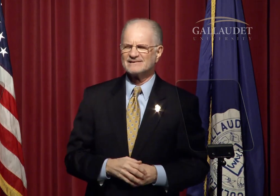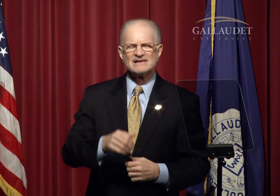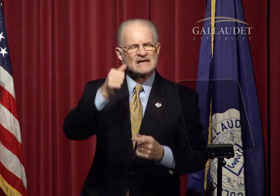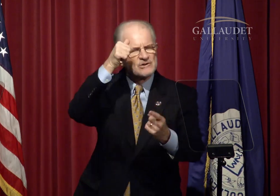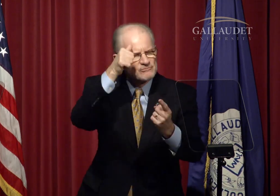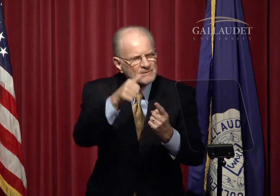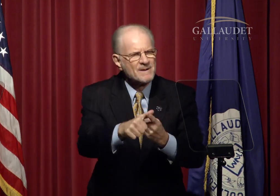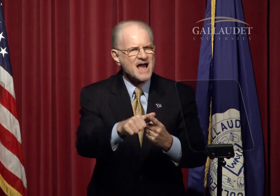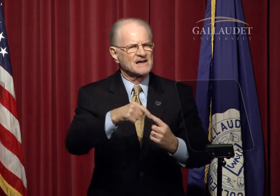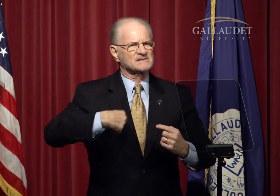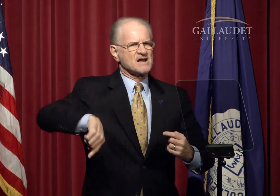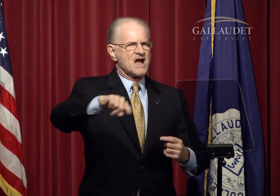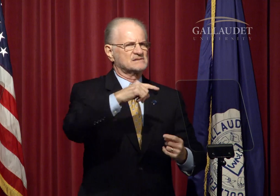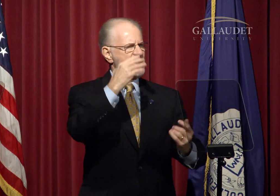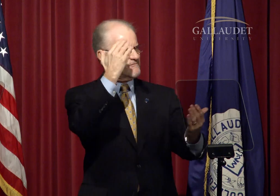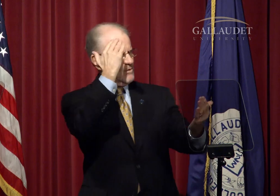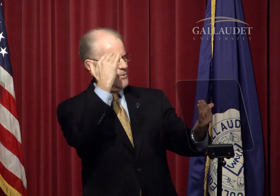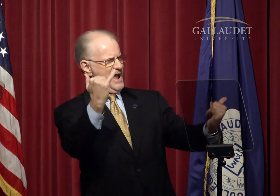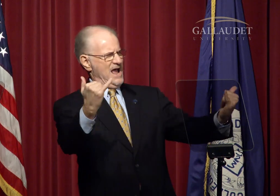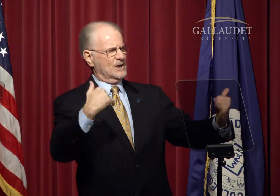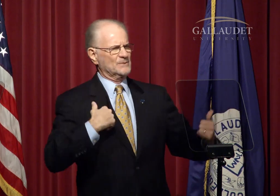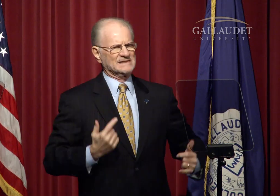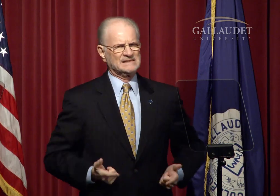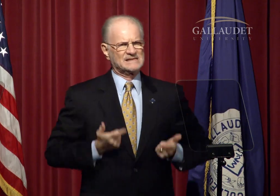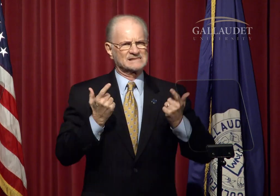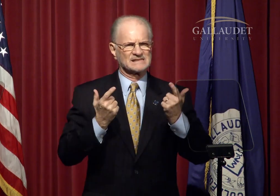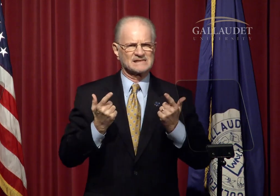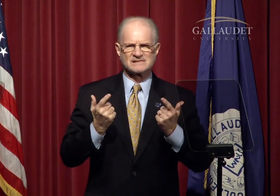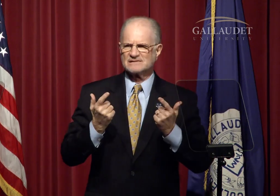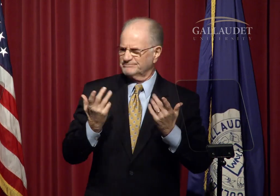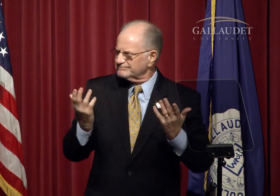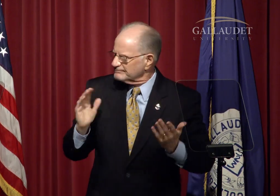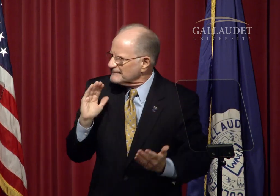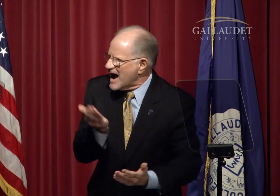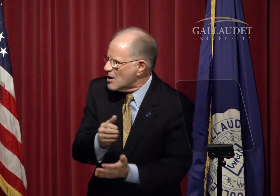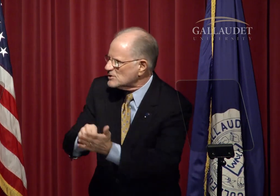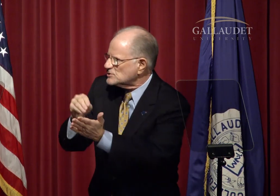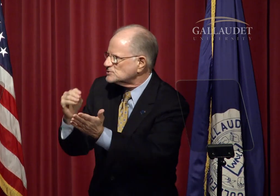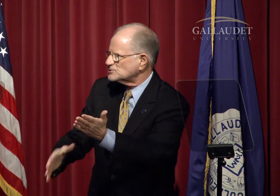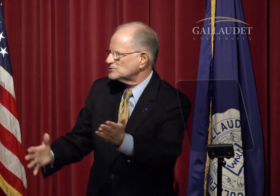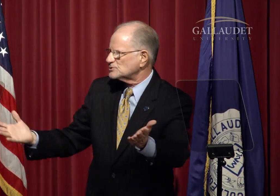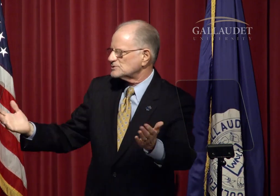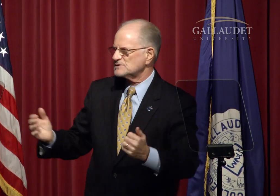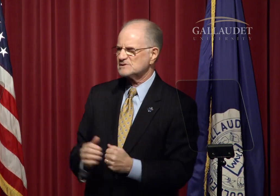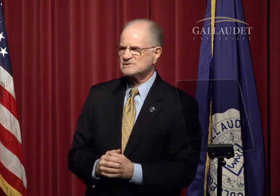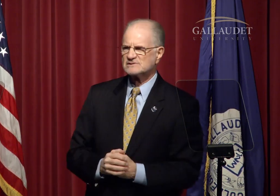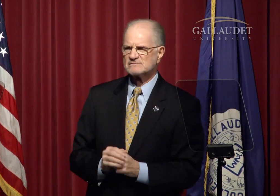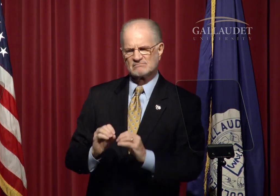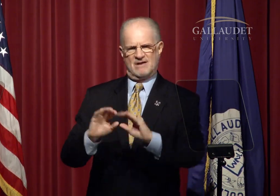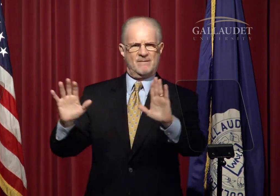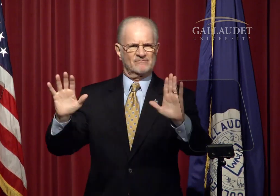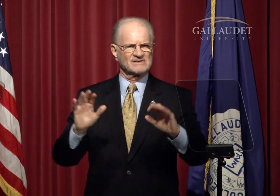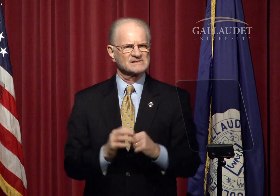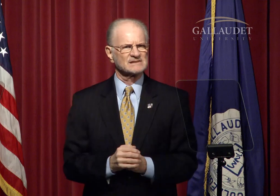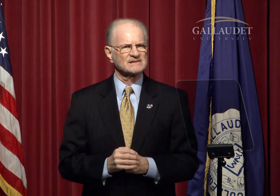It reminds us of why we are here - our students.